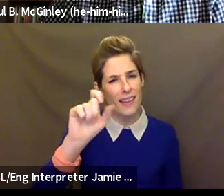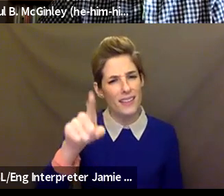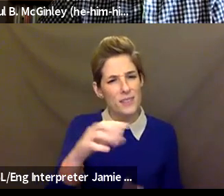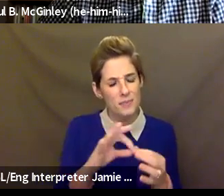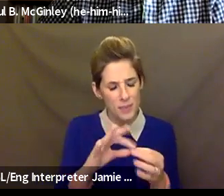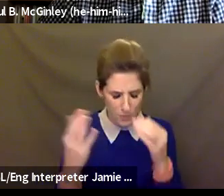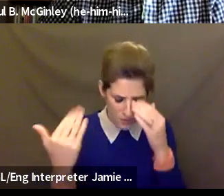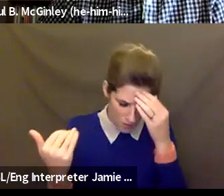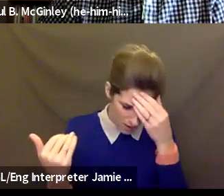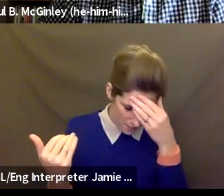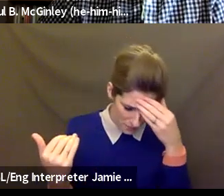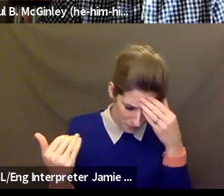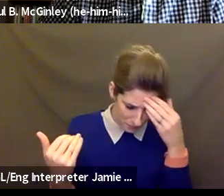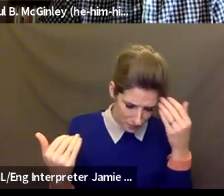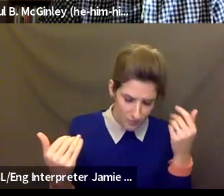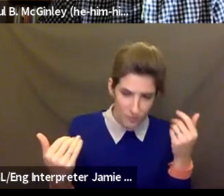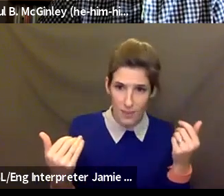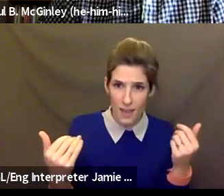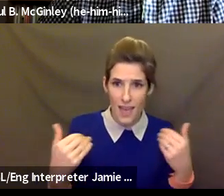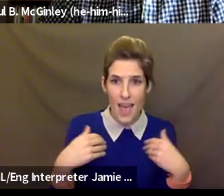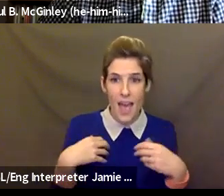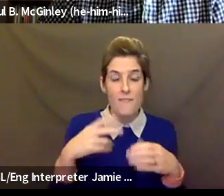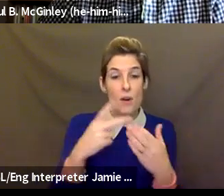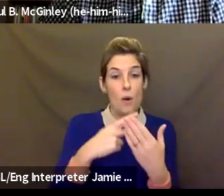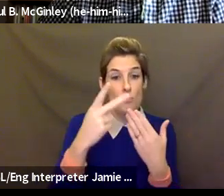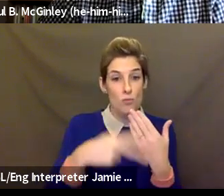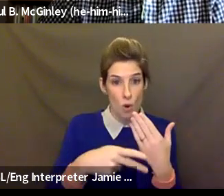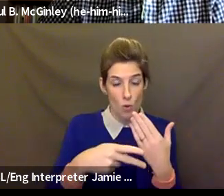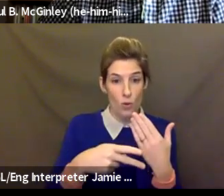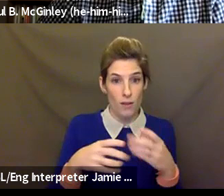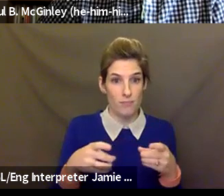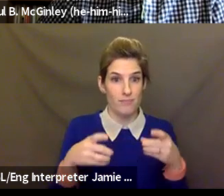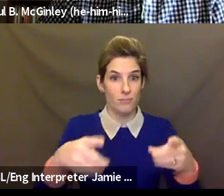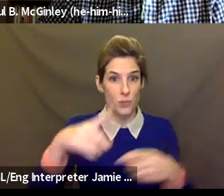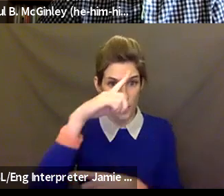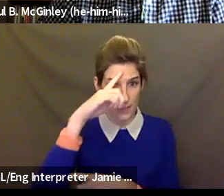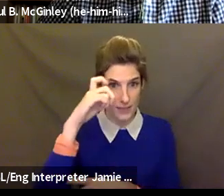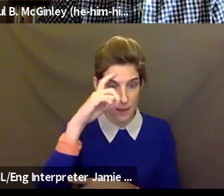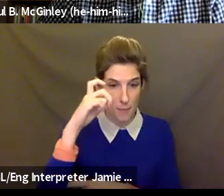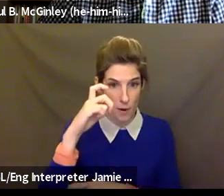ended up having a program during the summer, where you had young people and gave them money, and you said go off and you create